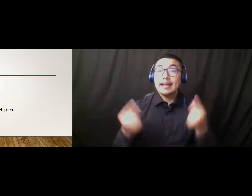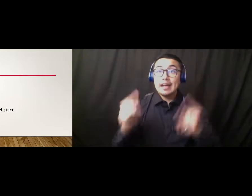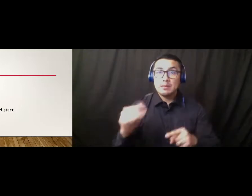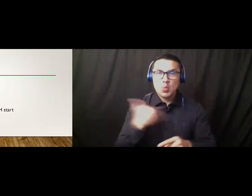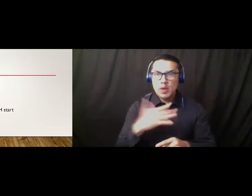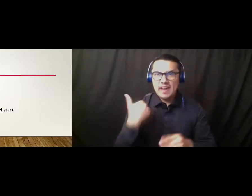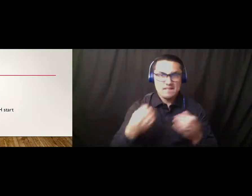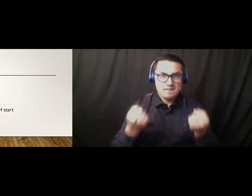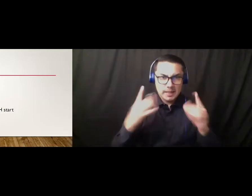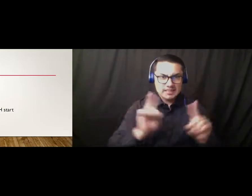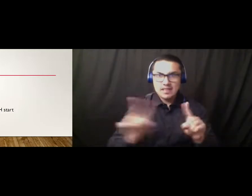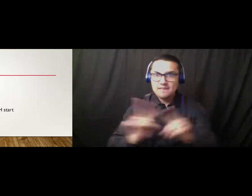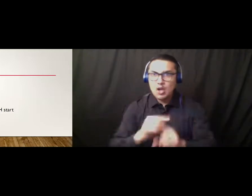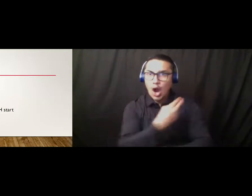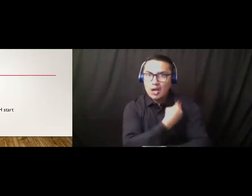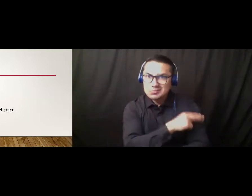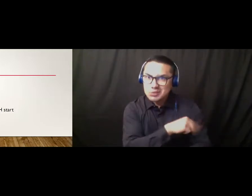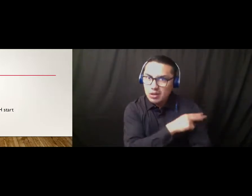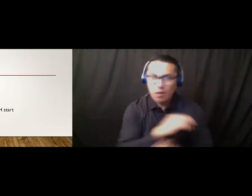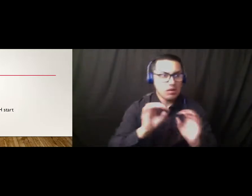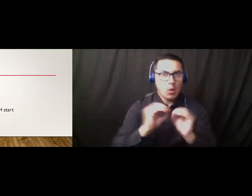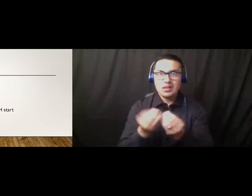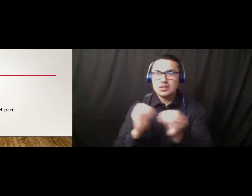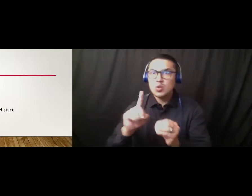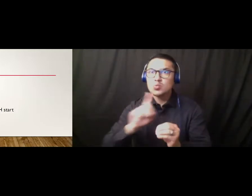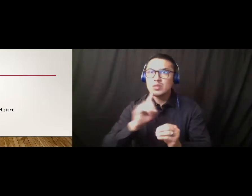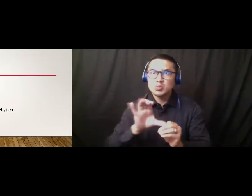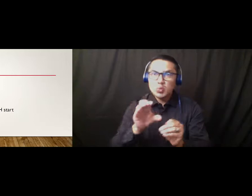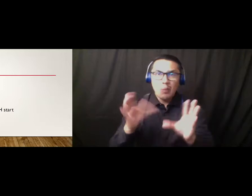Kaiser that are doing a massive vaccination at the fairgrounds. And we have